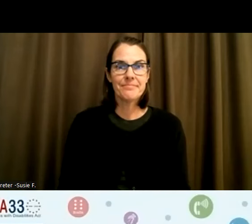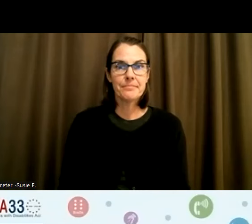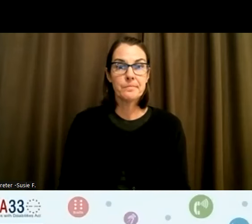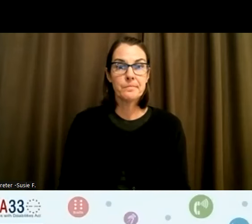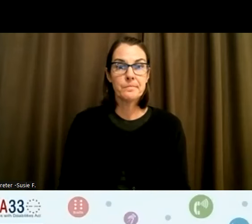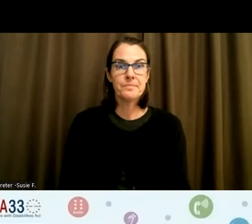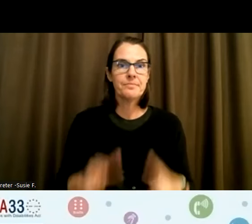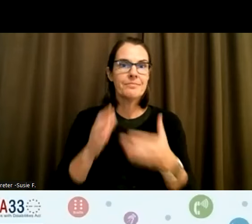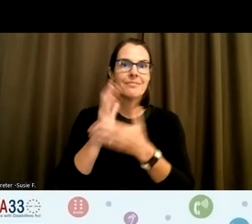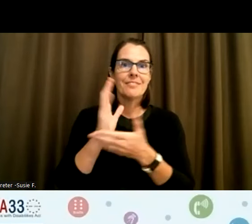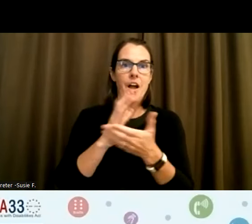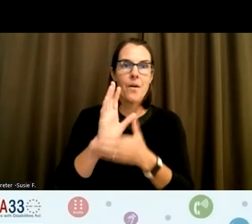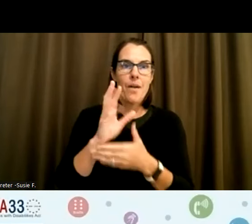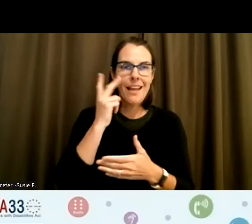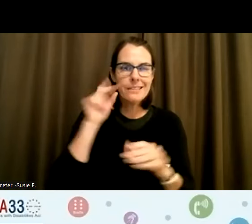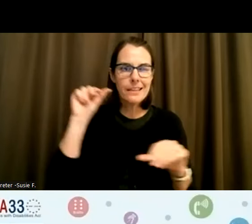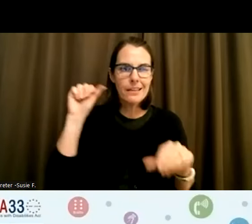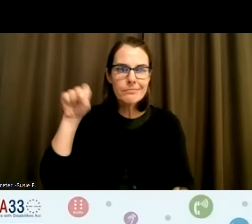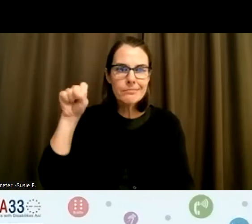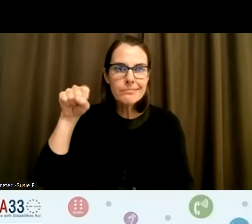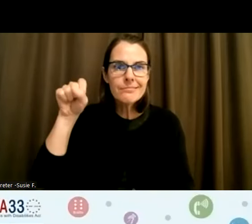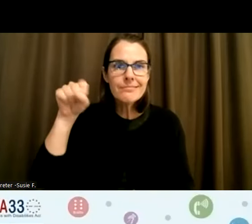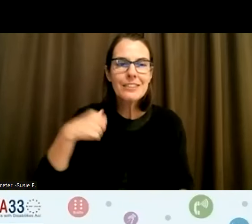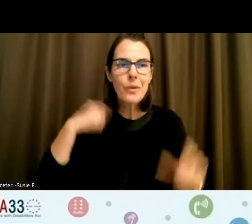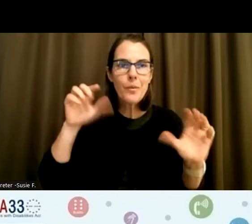right. I see head nods, so I'm going to take that as I'll go first.